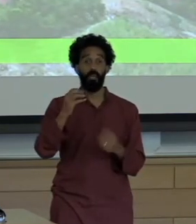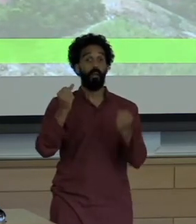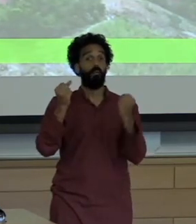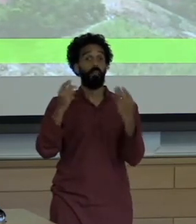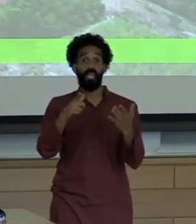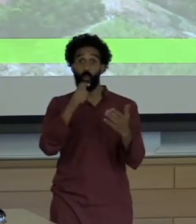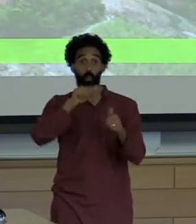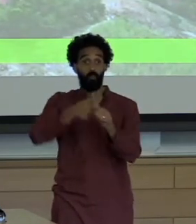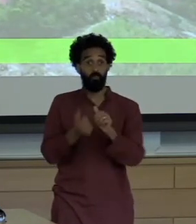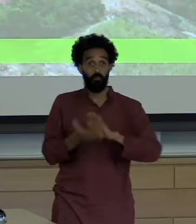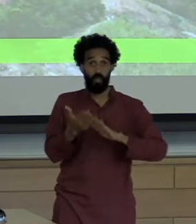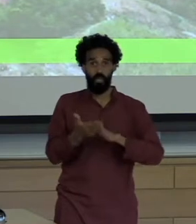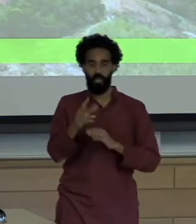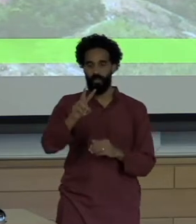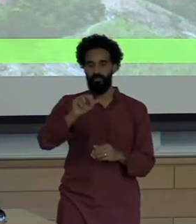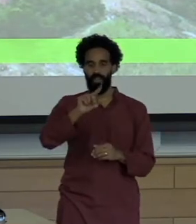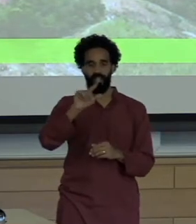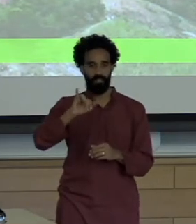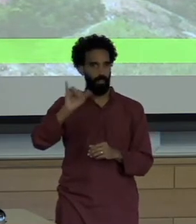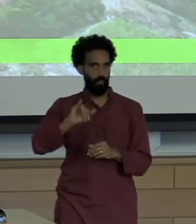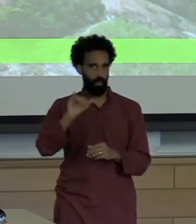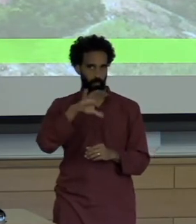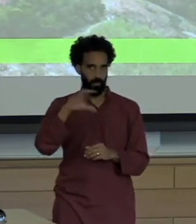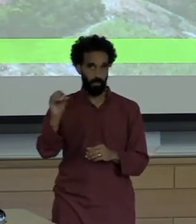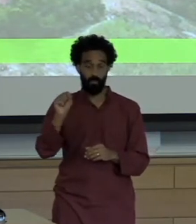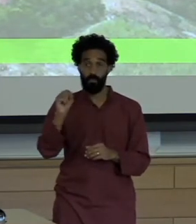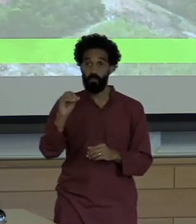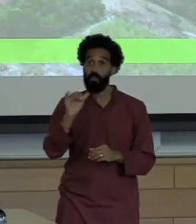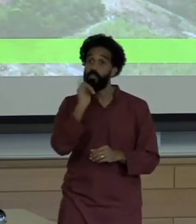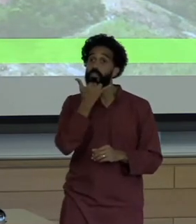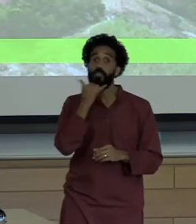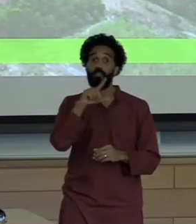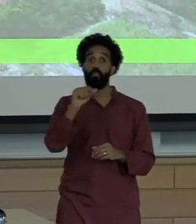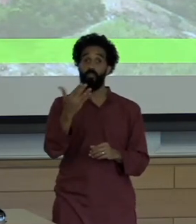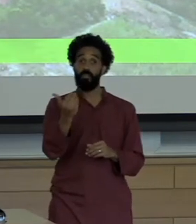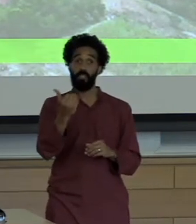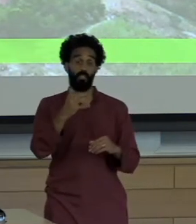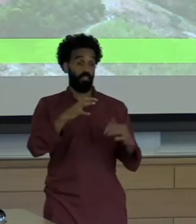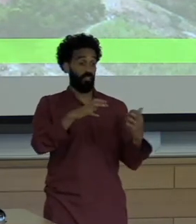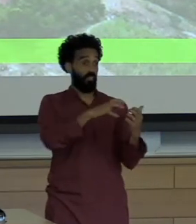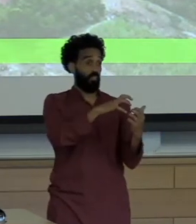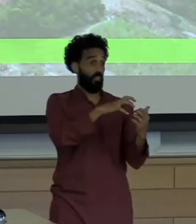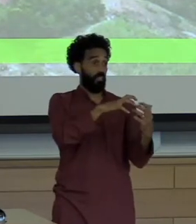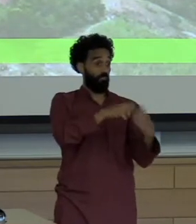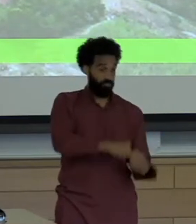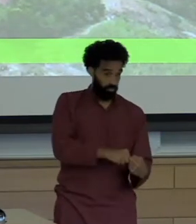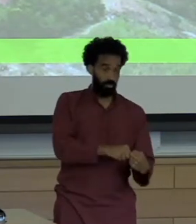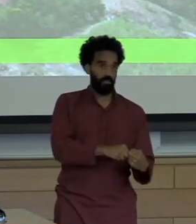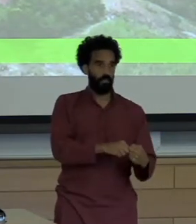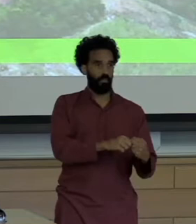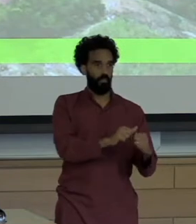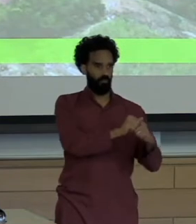So in 2015, the collapse of this dam led to widespread contamination of healdorsit a name